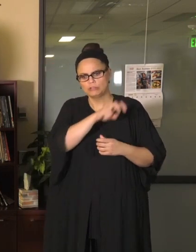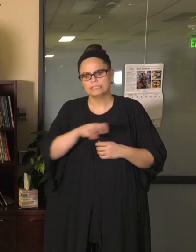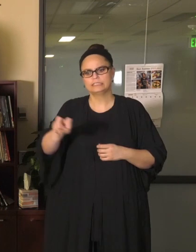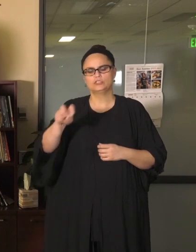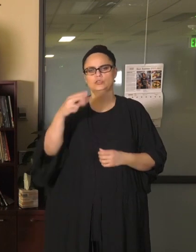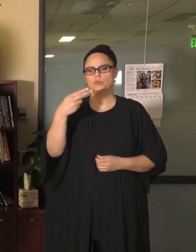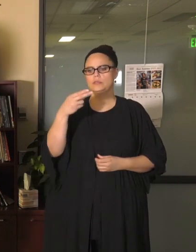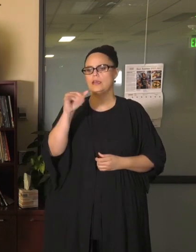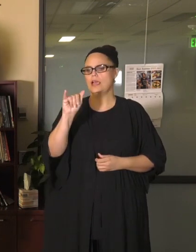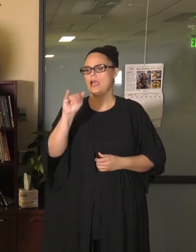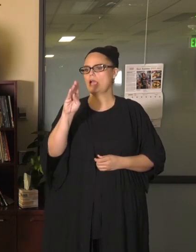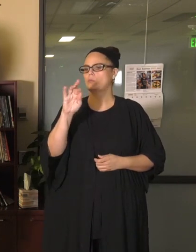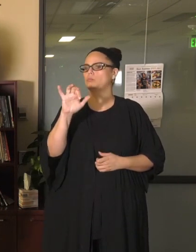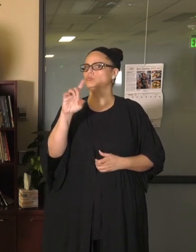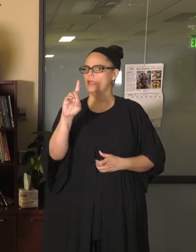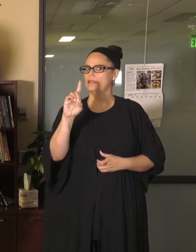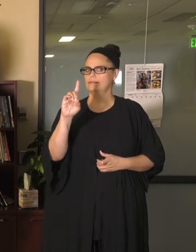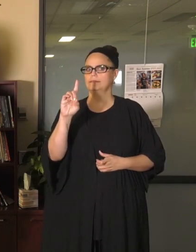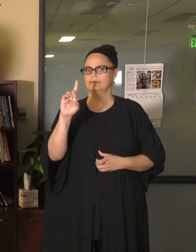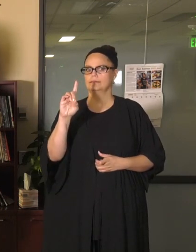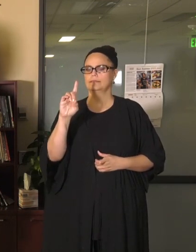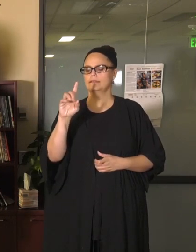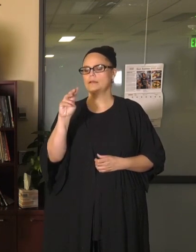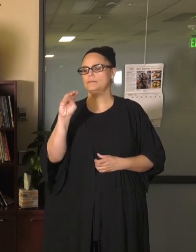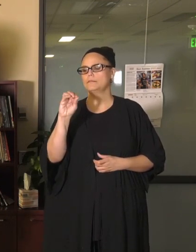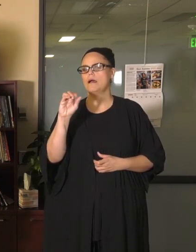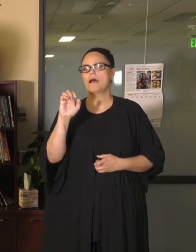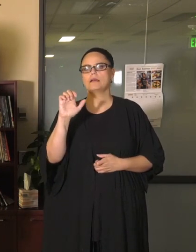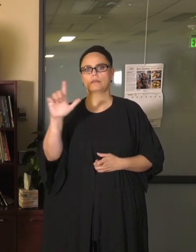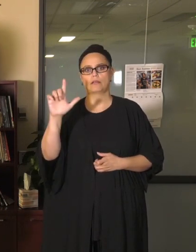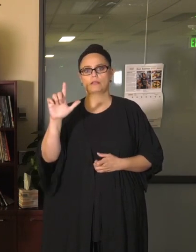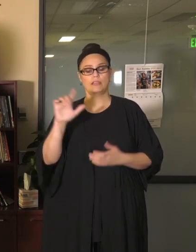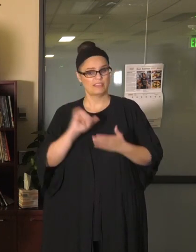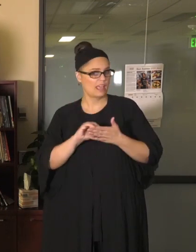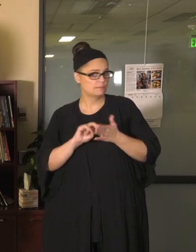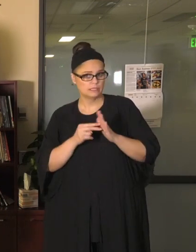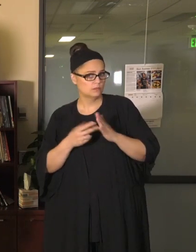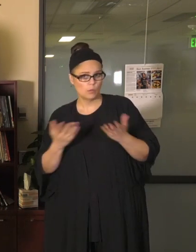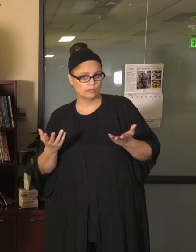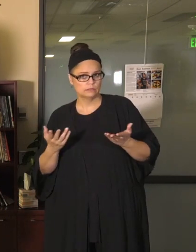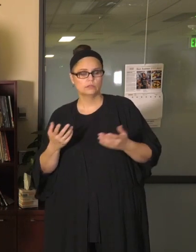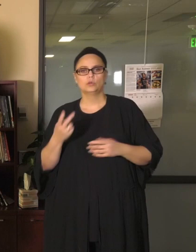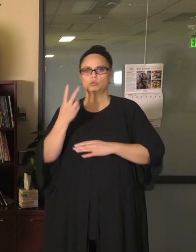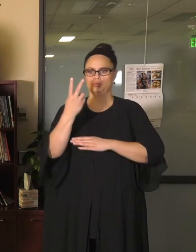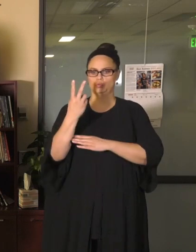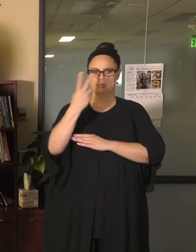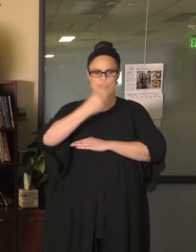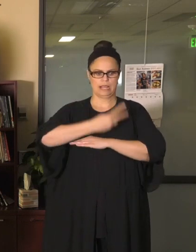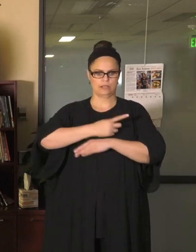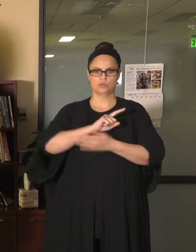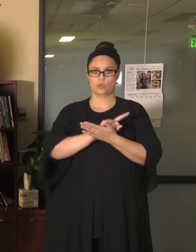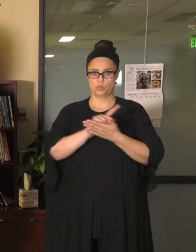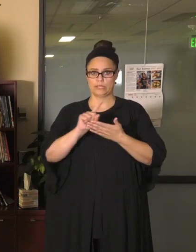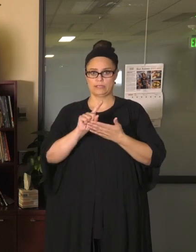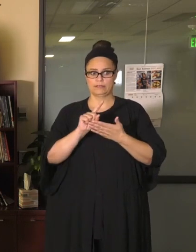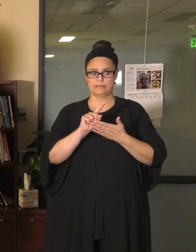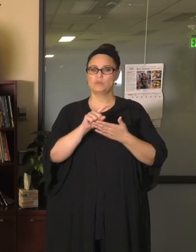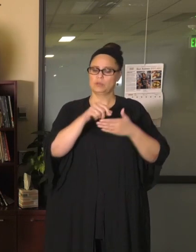hybrid model, a hybrid model for Saint Paul Public Schools would mean there are two days of the week for in-person instruction